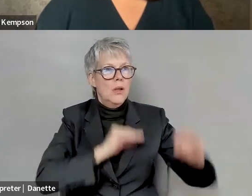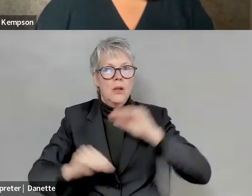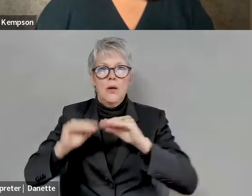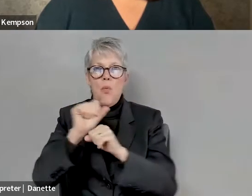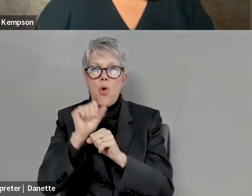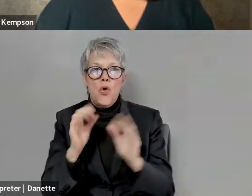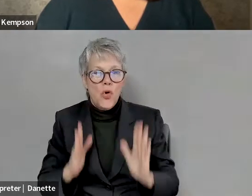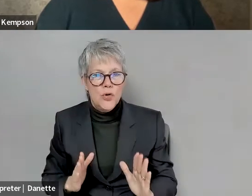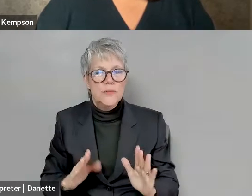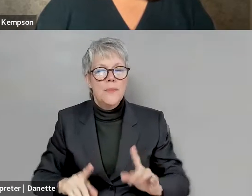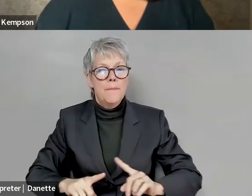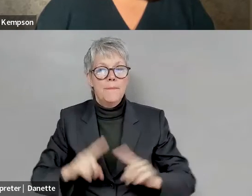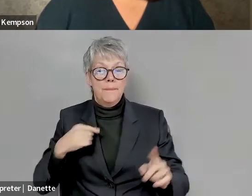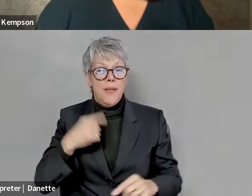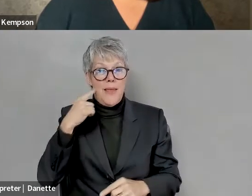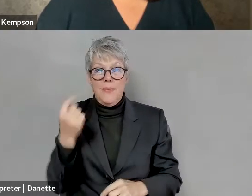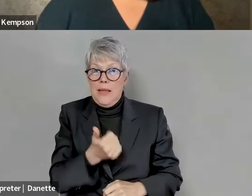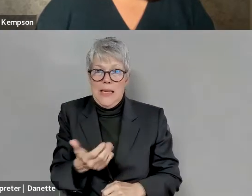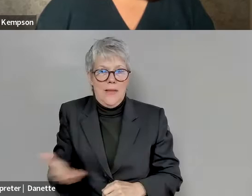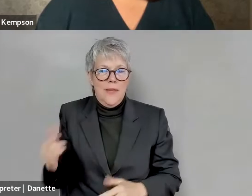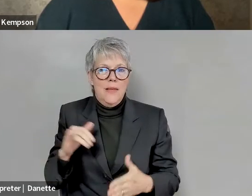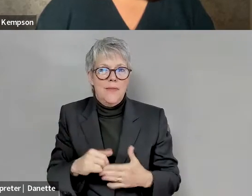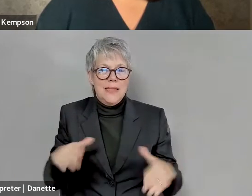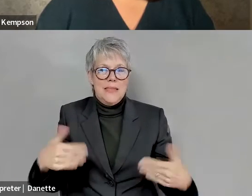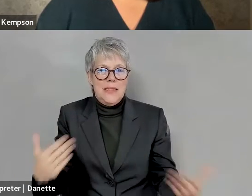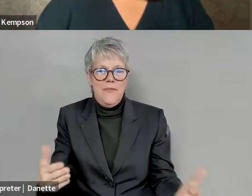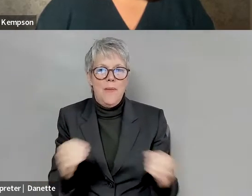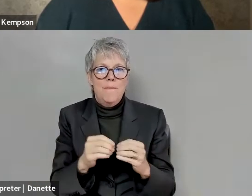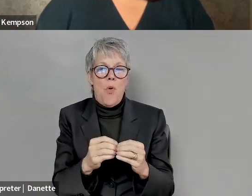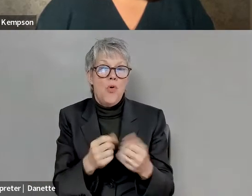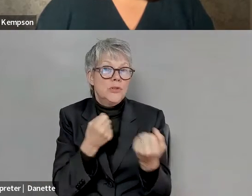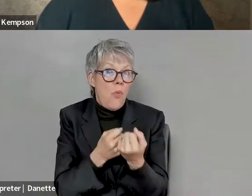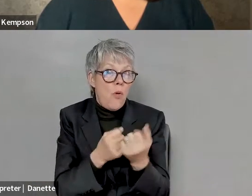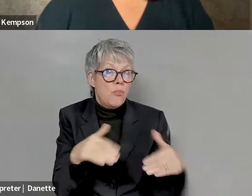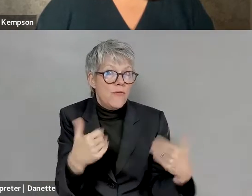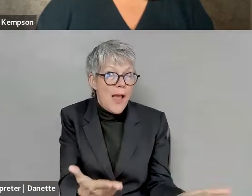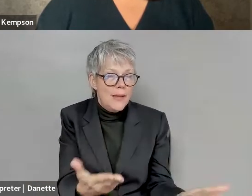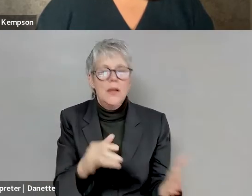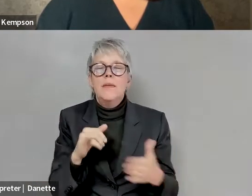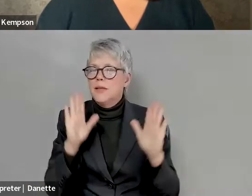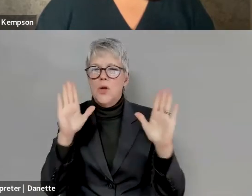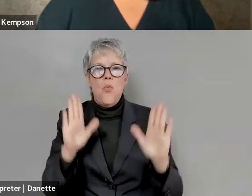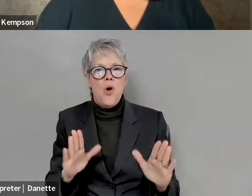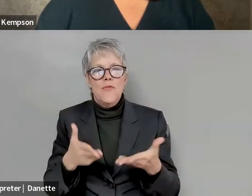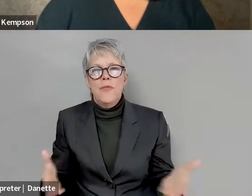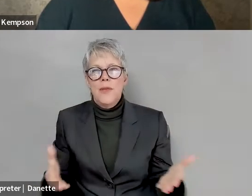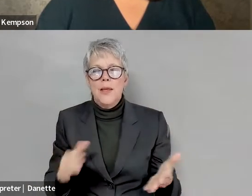Michael Smith: I think anything that gets more support, provided in the end is a wonderful thing and a great goal to achieve